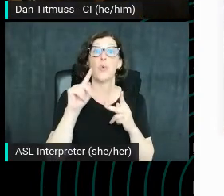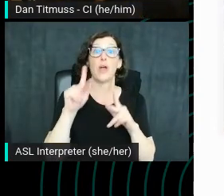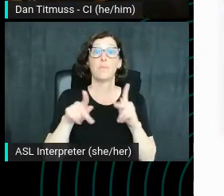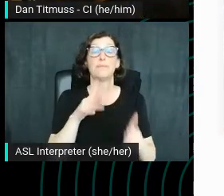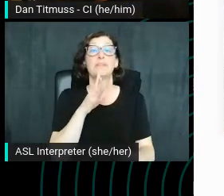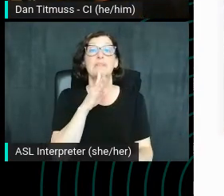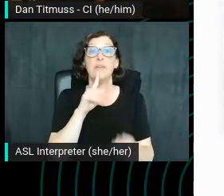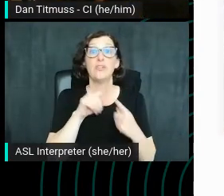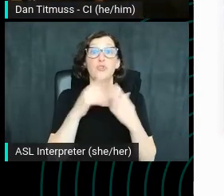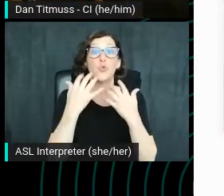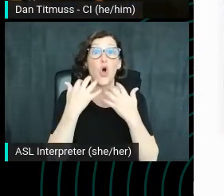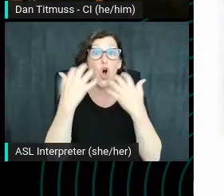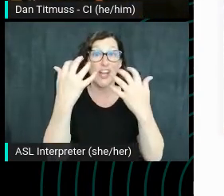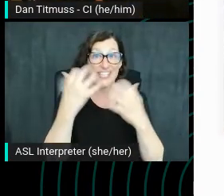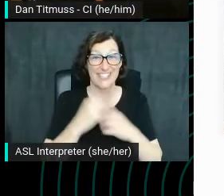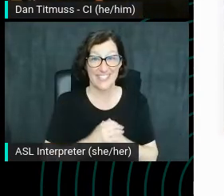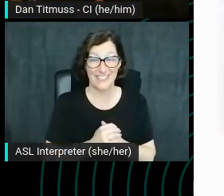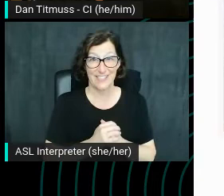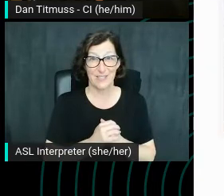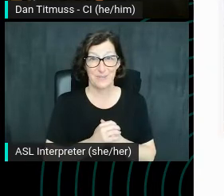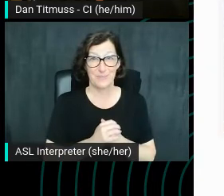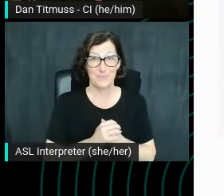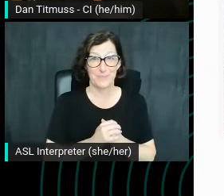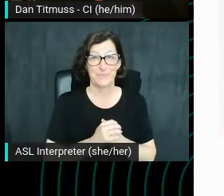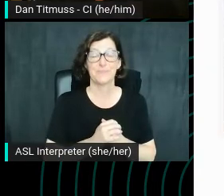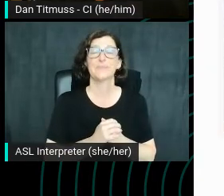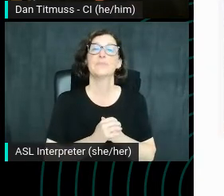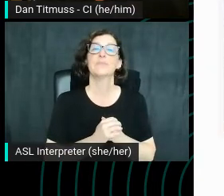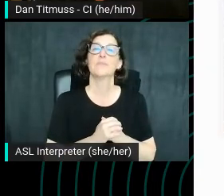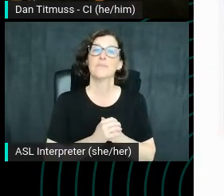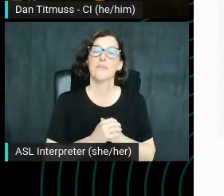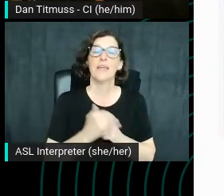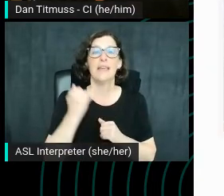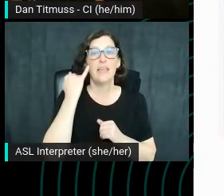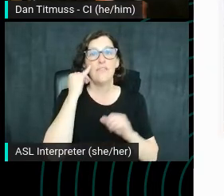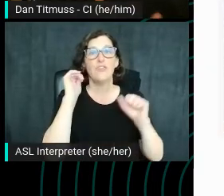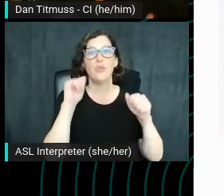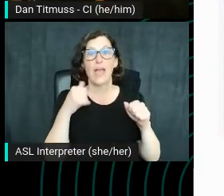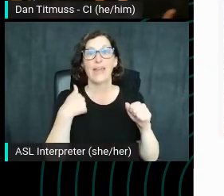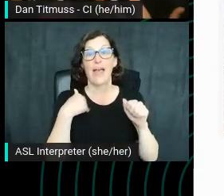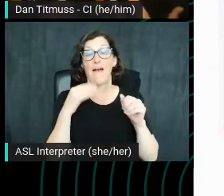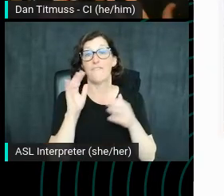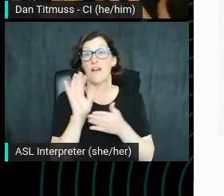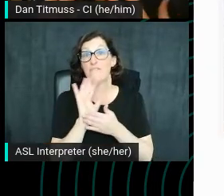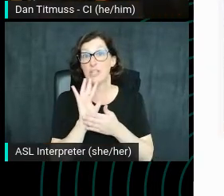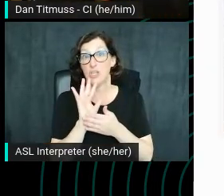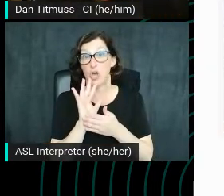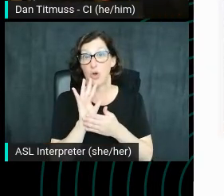the audience. So, you know, if you can have a video in which you can place a face,